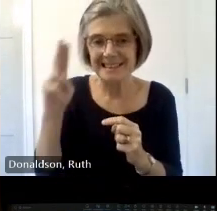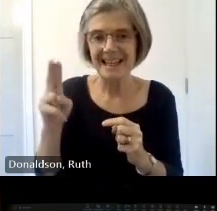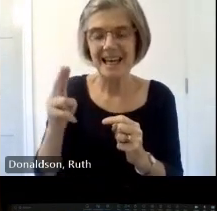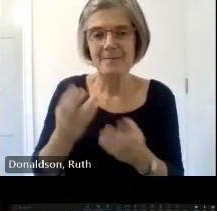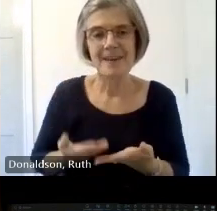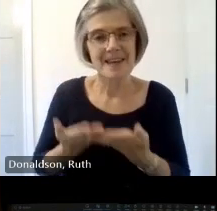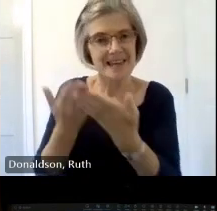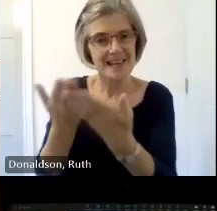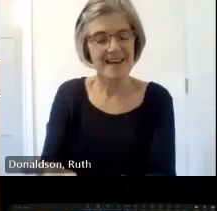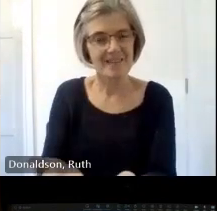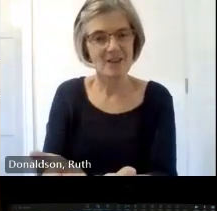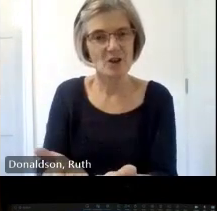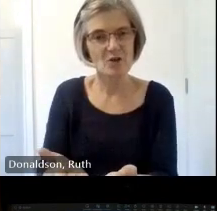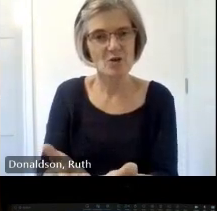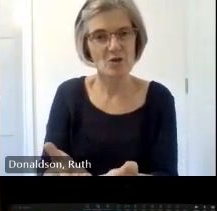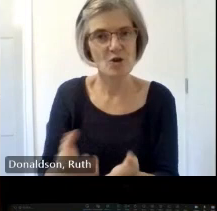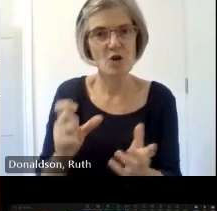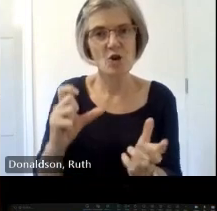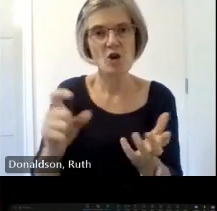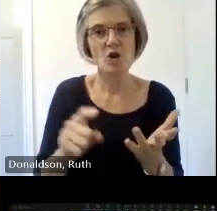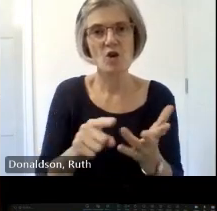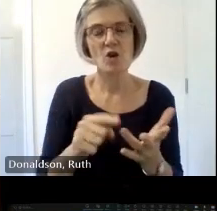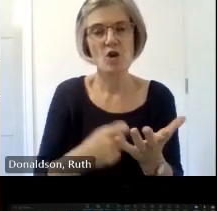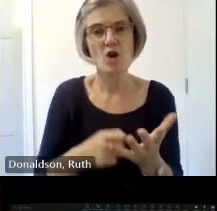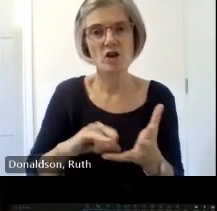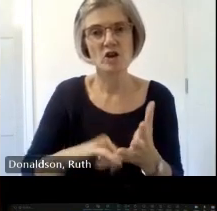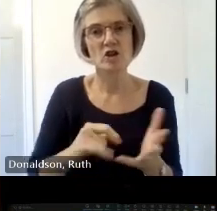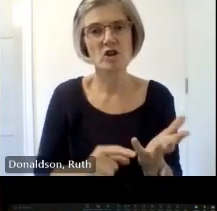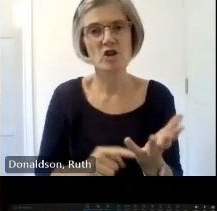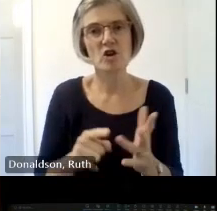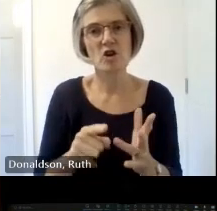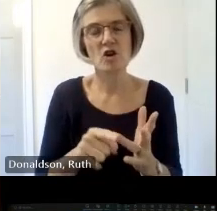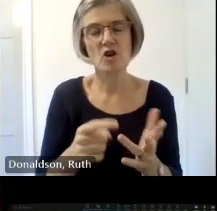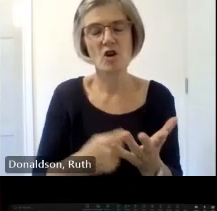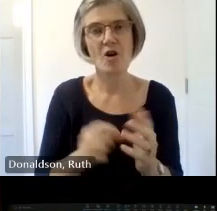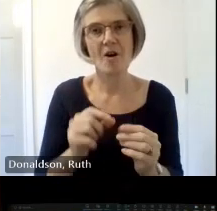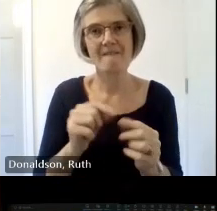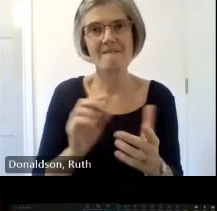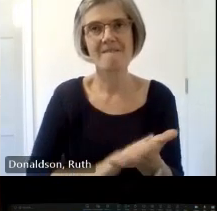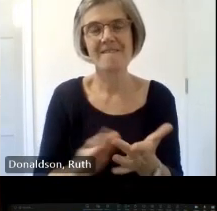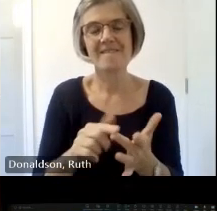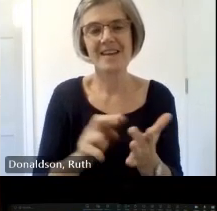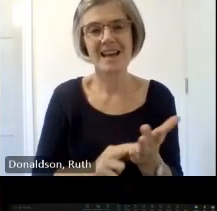and Parish Church made by Agnes es Boyd and this is where I hope other researchers will will follow